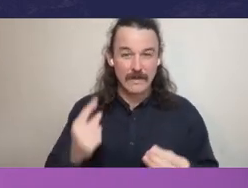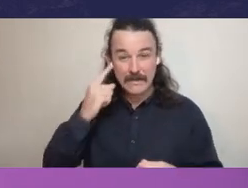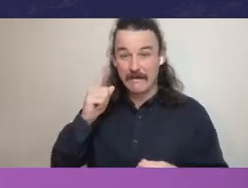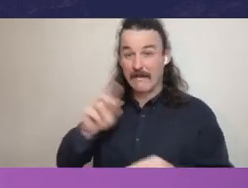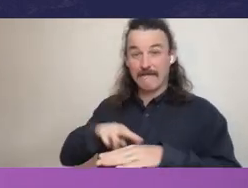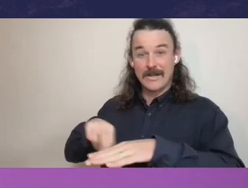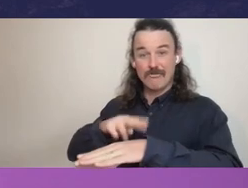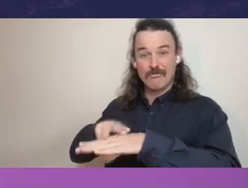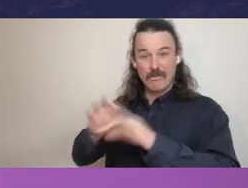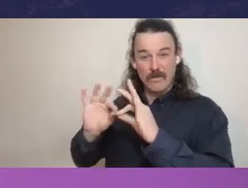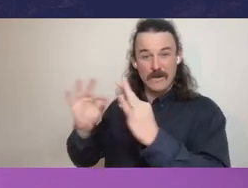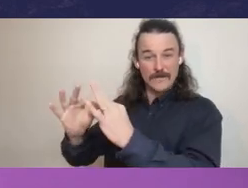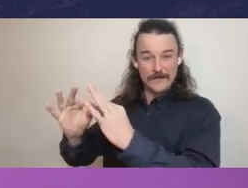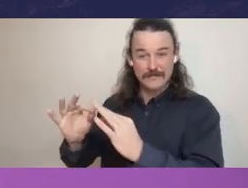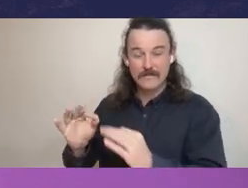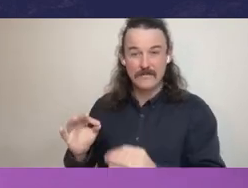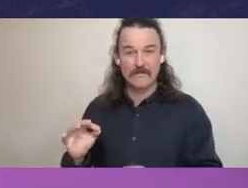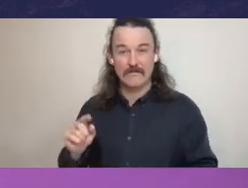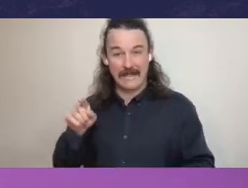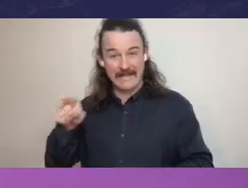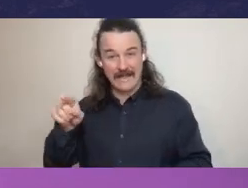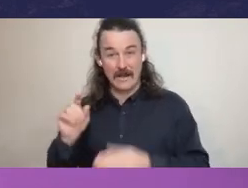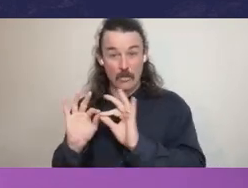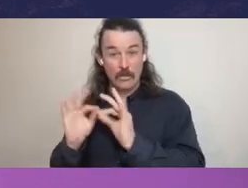that largely will replicate the functions